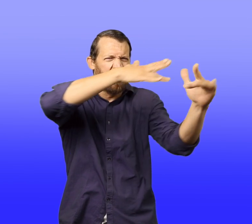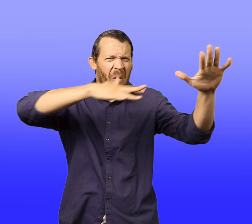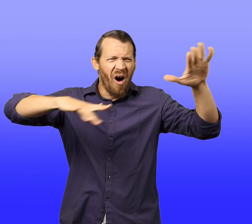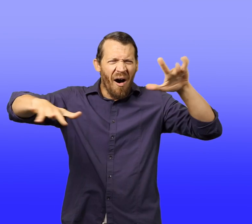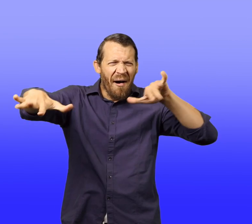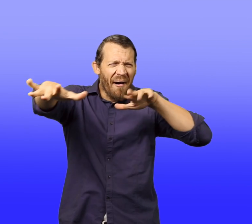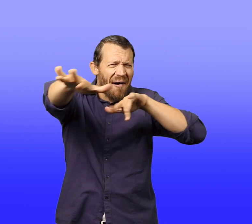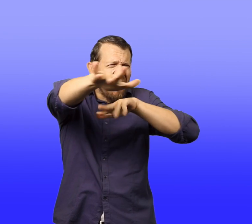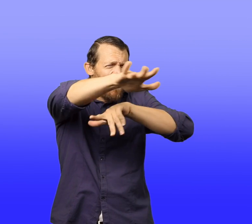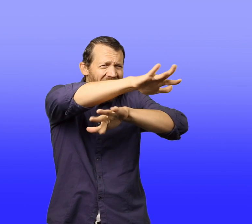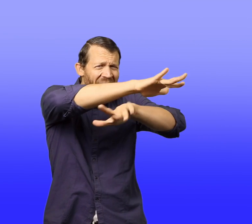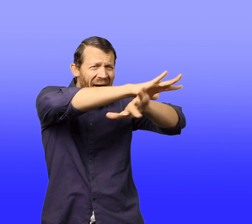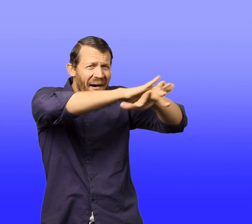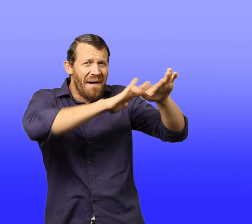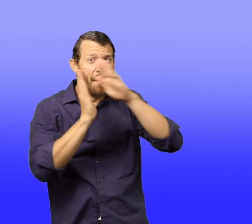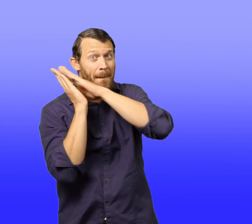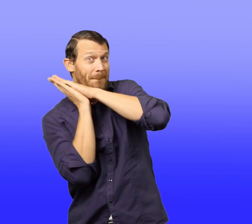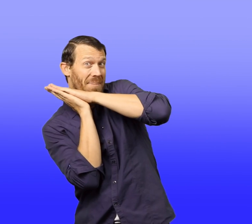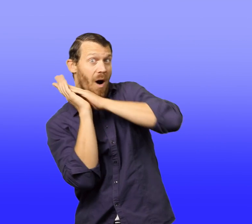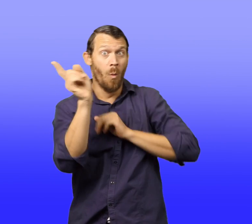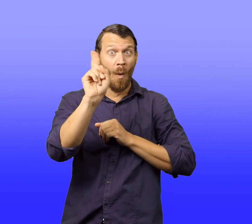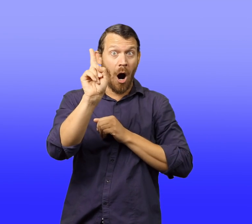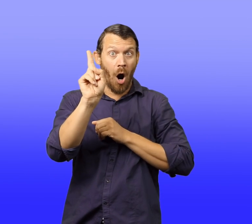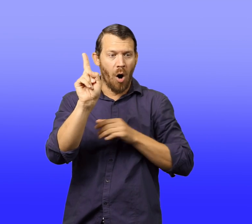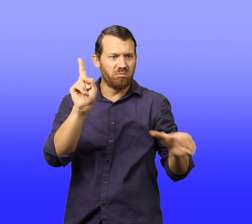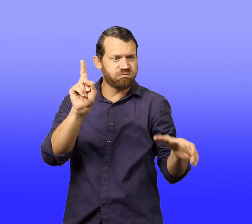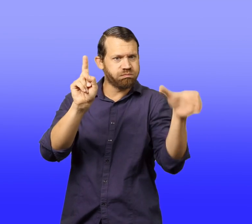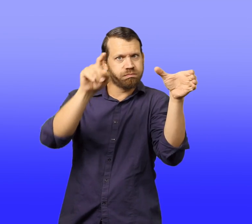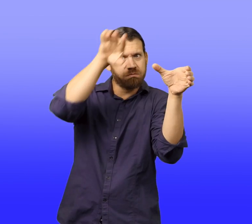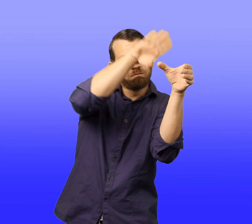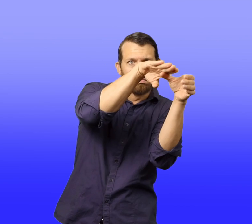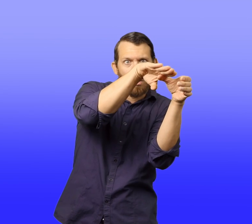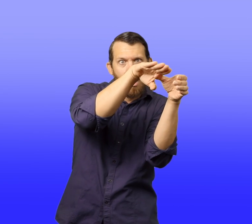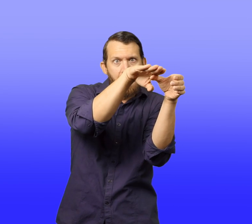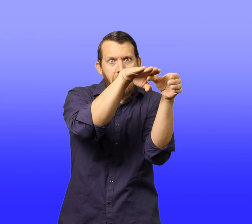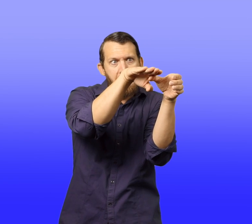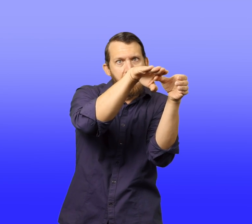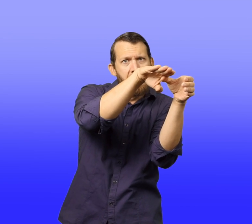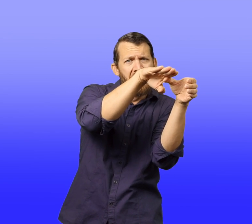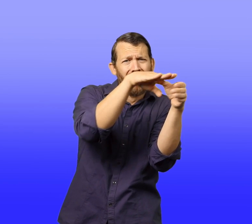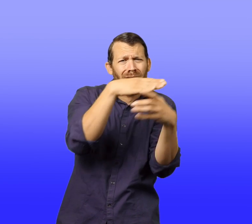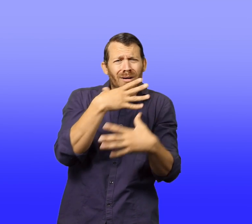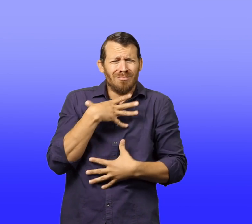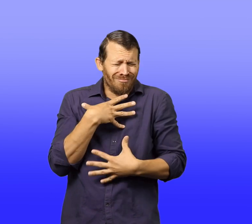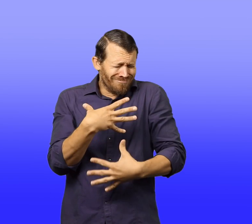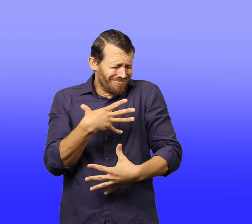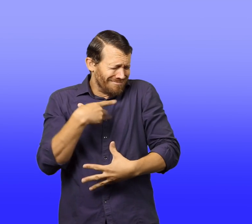The air was filled with smoke that burned his throat and made his eyes itch.